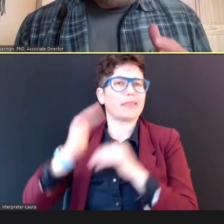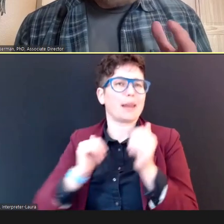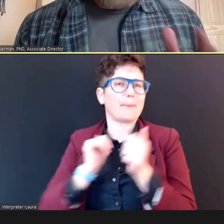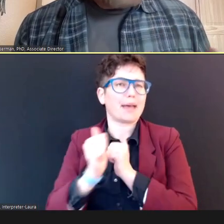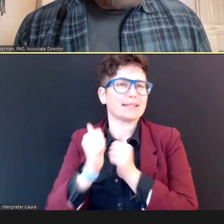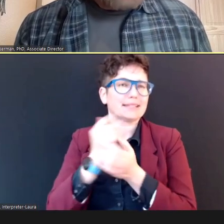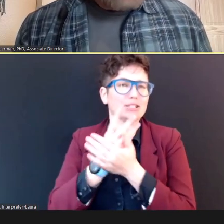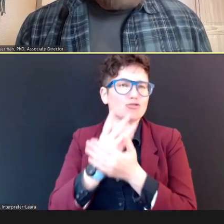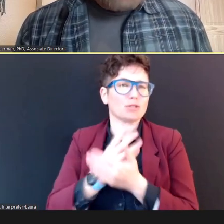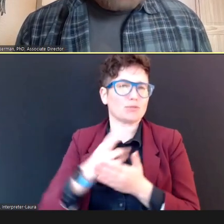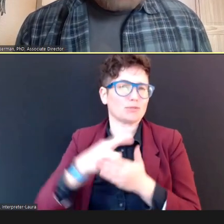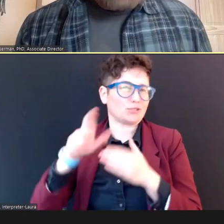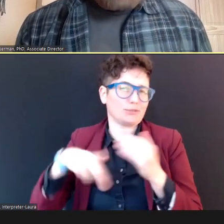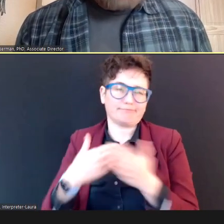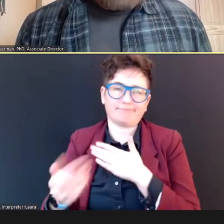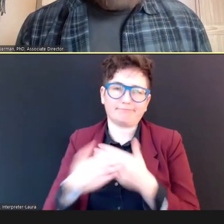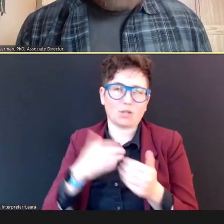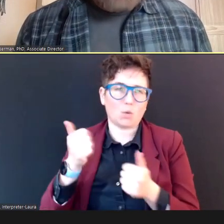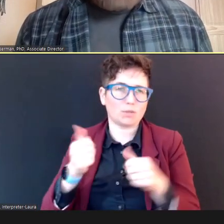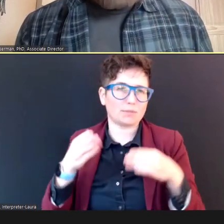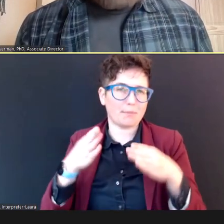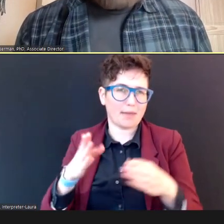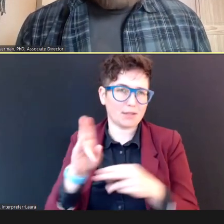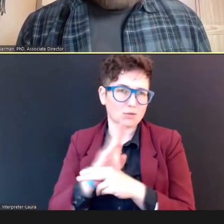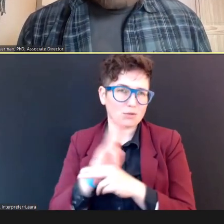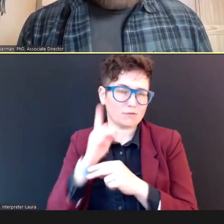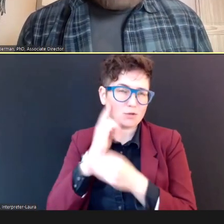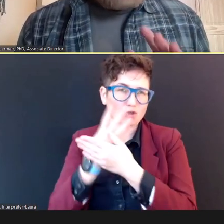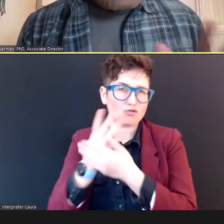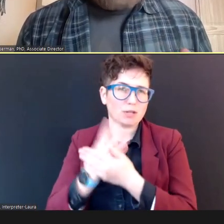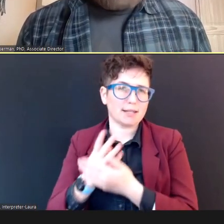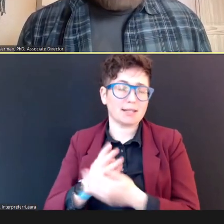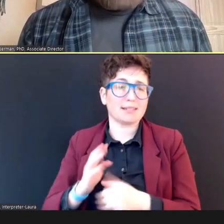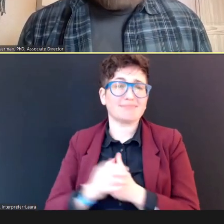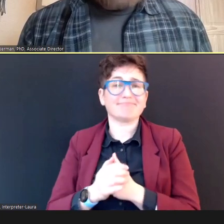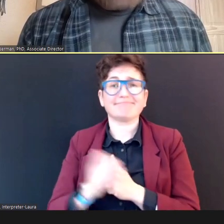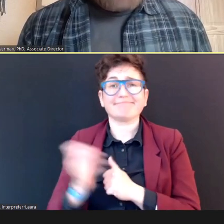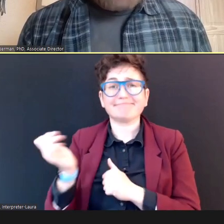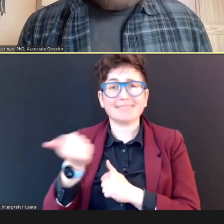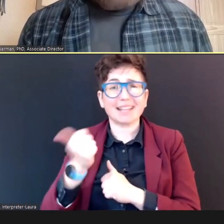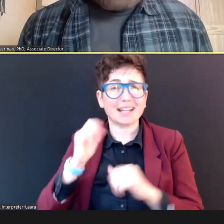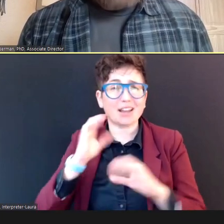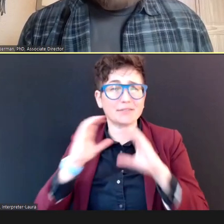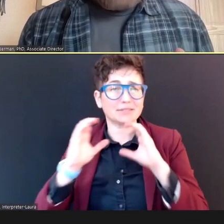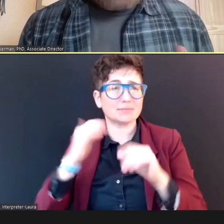So, you know, -- any conversation, we have about follow up --